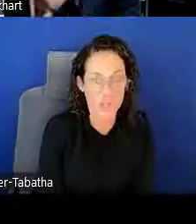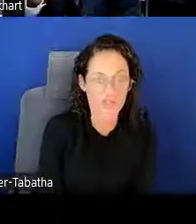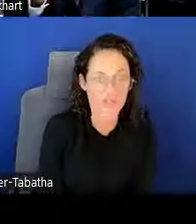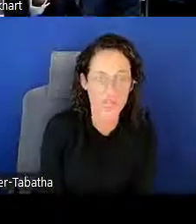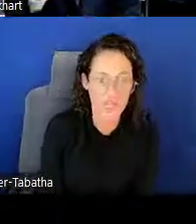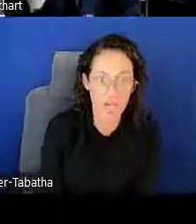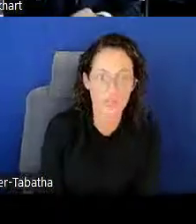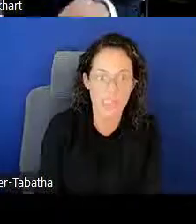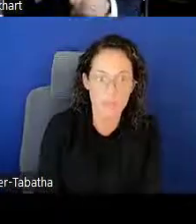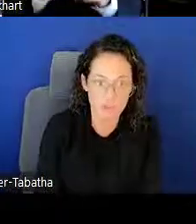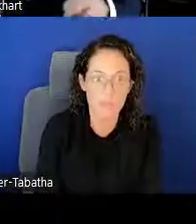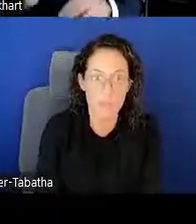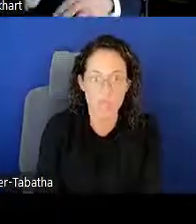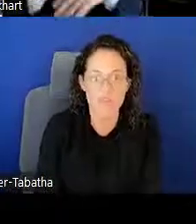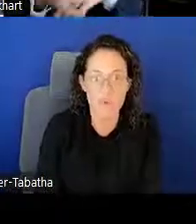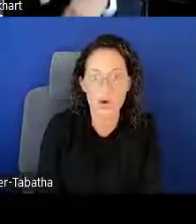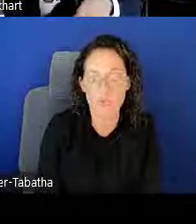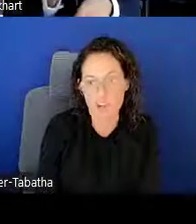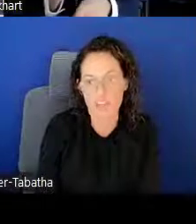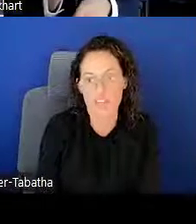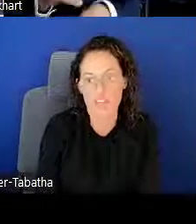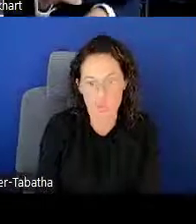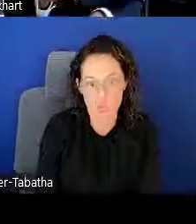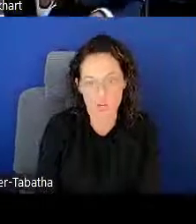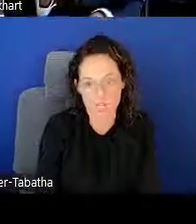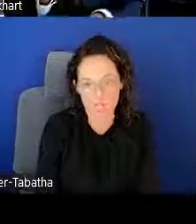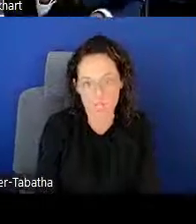if the income is from a for-profit source.